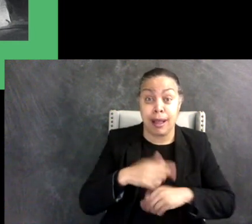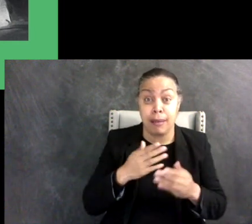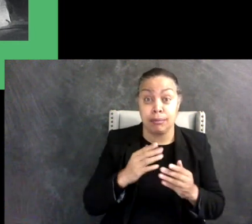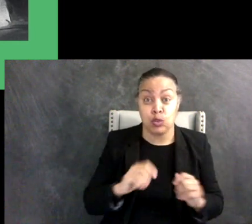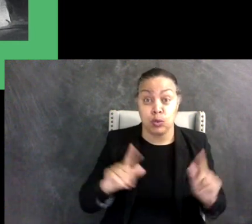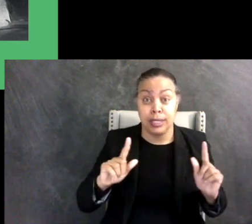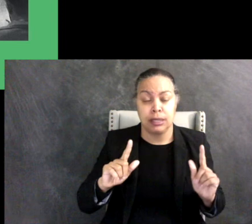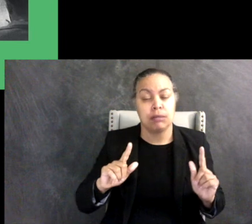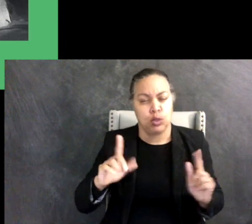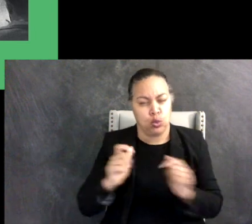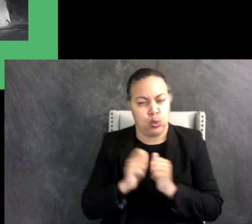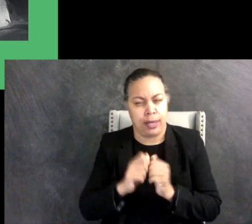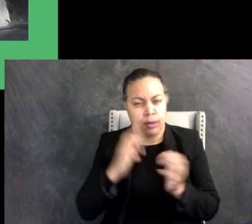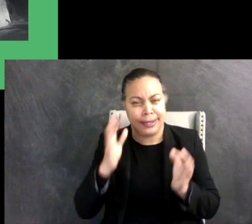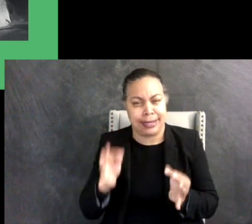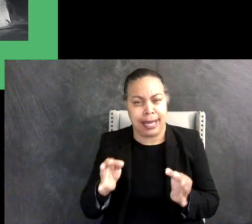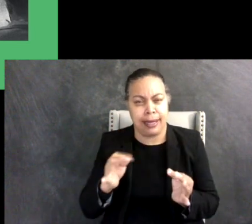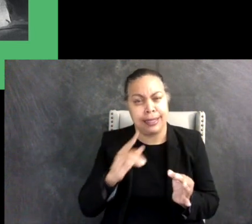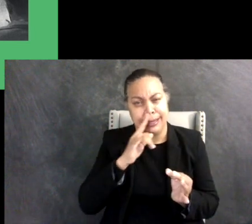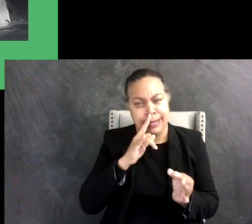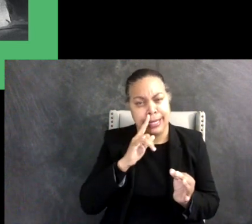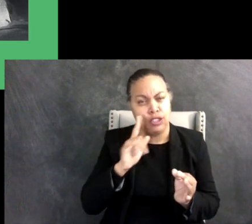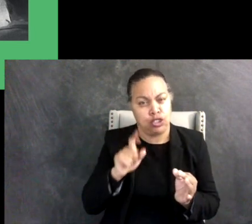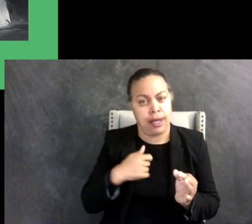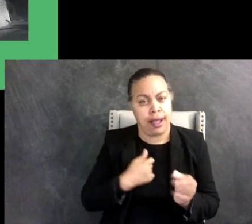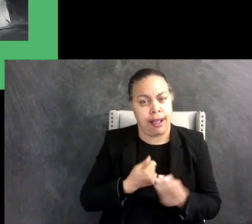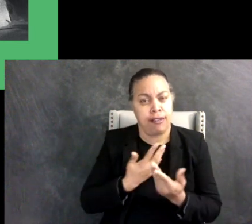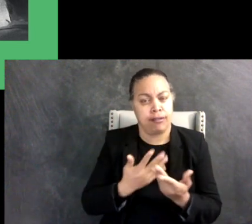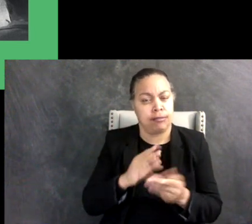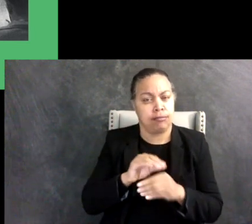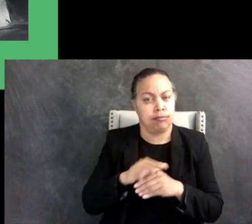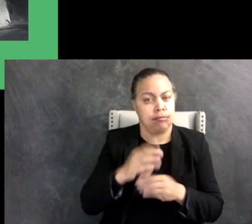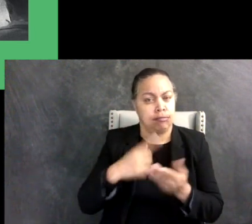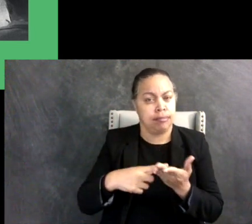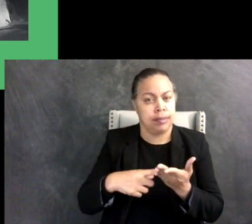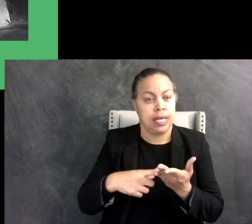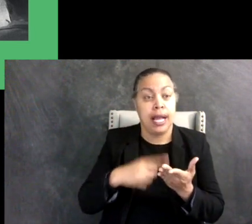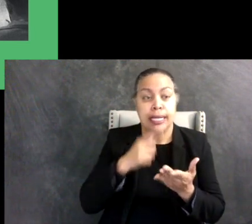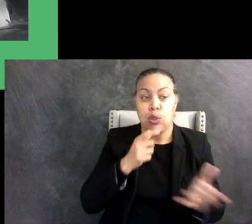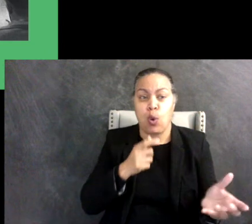to have a voice in that, and do not shame kids for liking screen time because you think a different